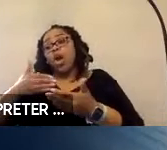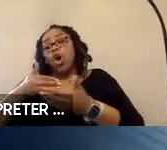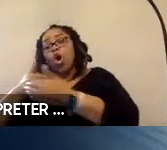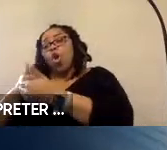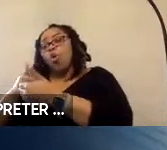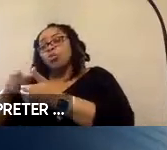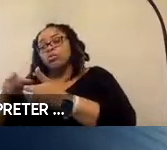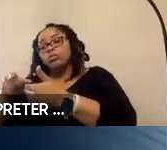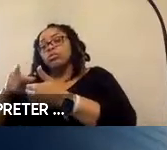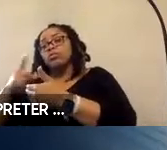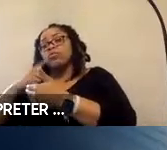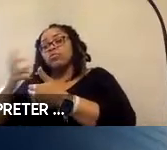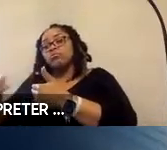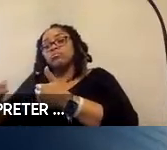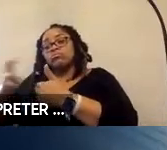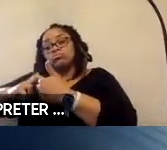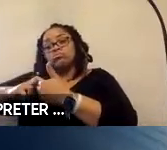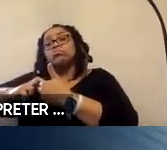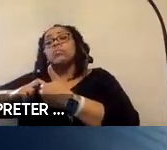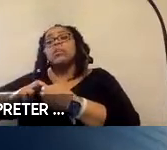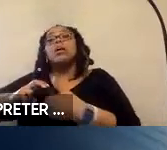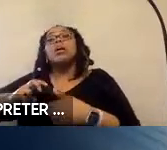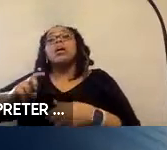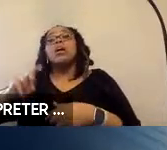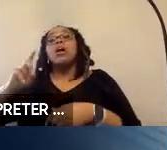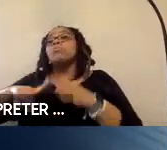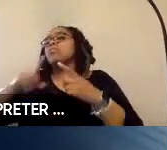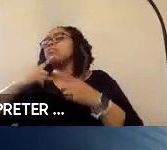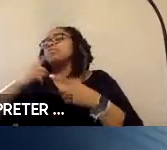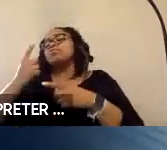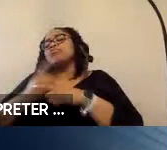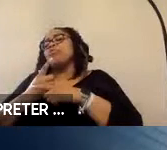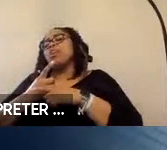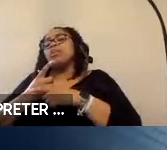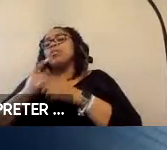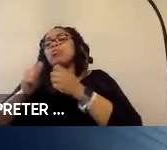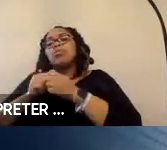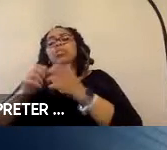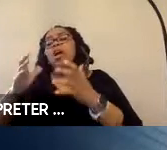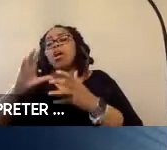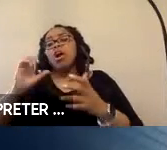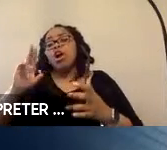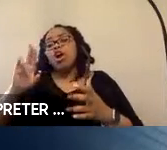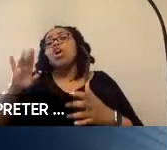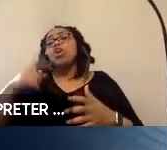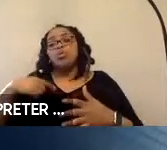boarding. But if it is a standard stop with no curb, we can also just determine where